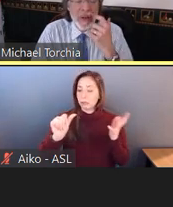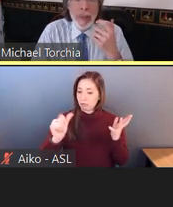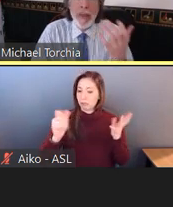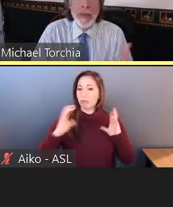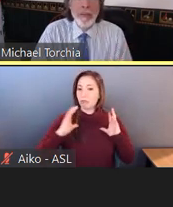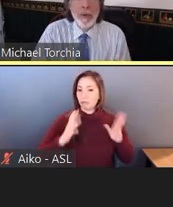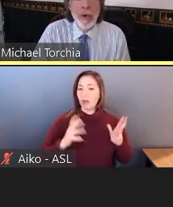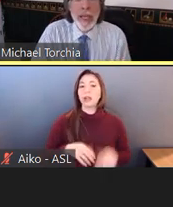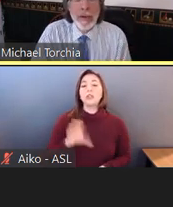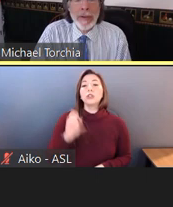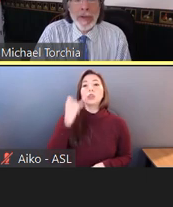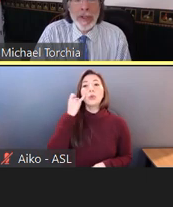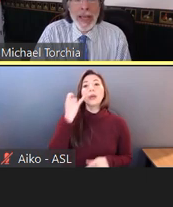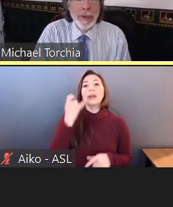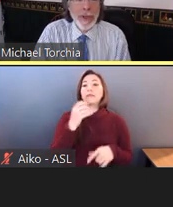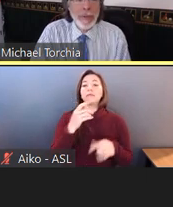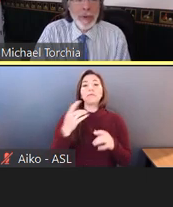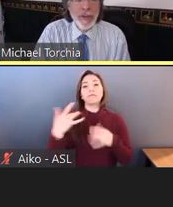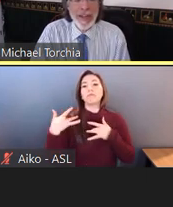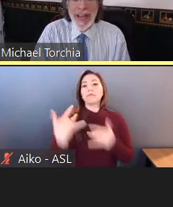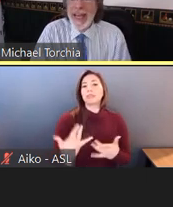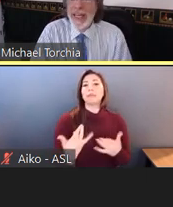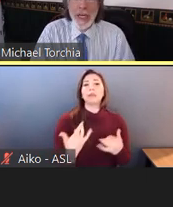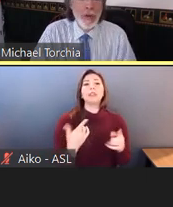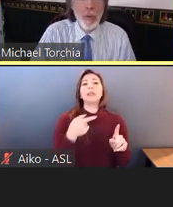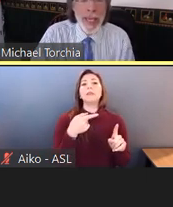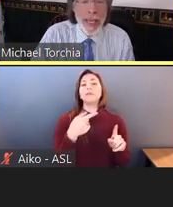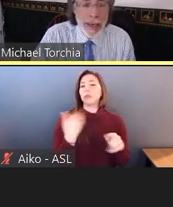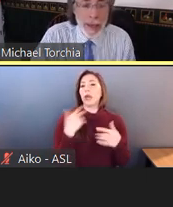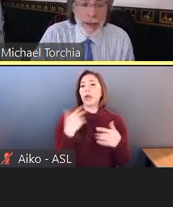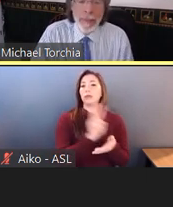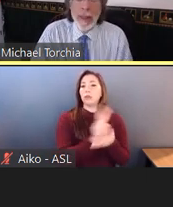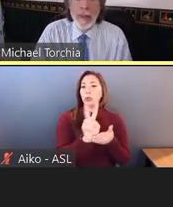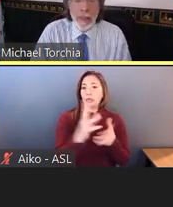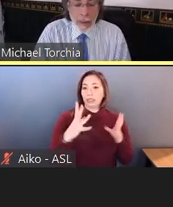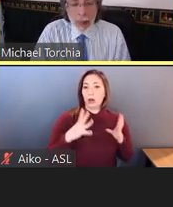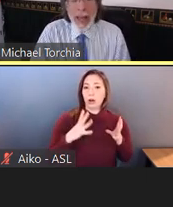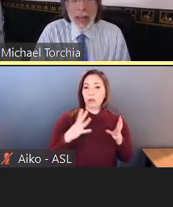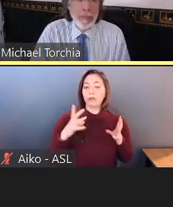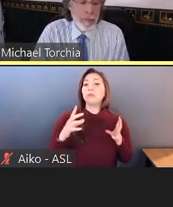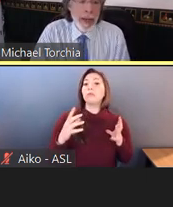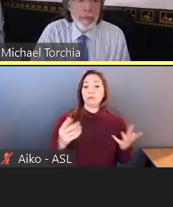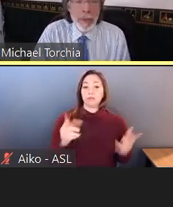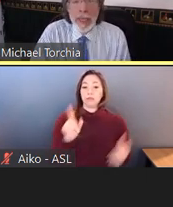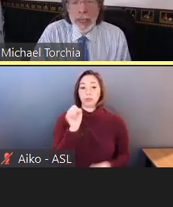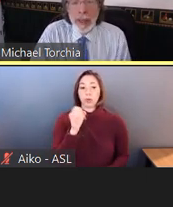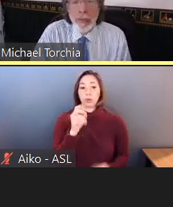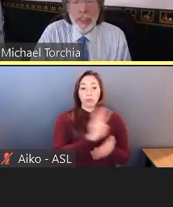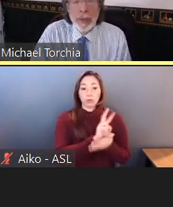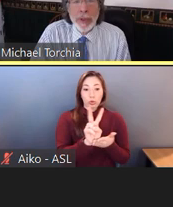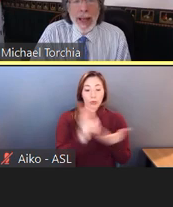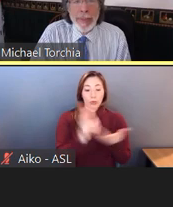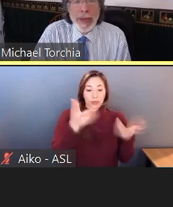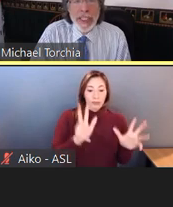and the disabled employee says I need another week, that might be a reasonable accommodation.